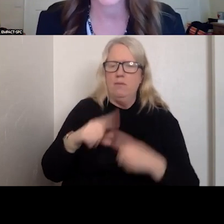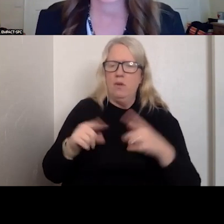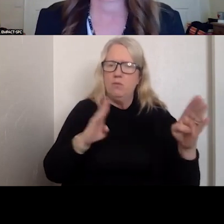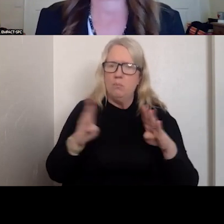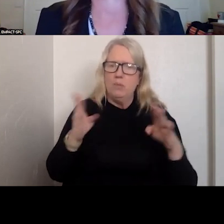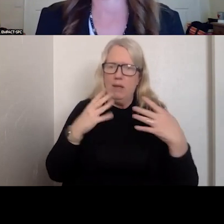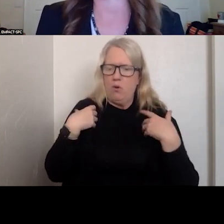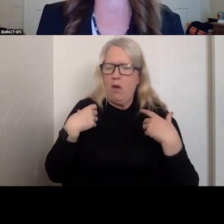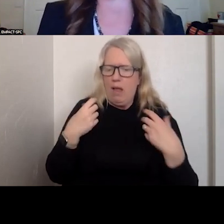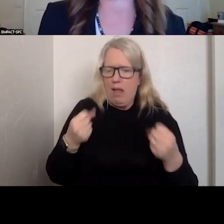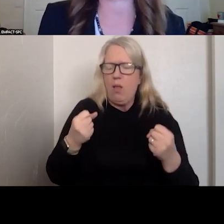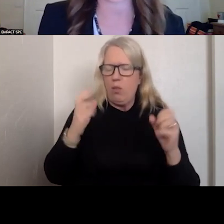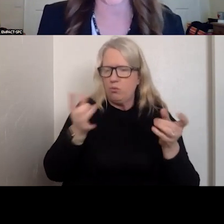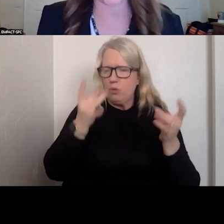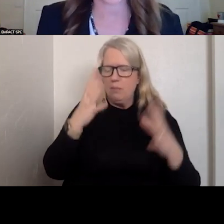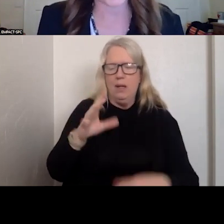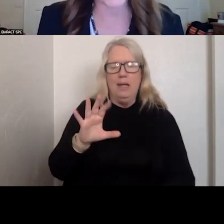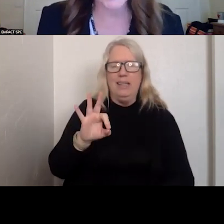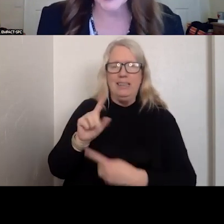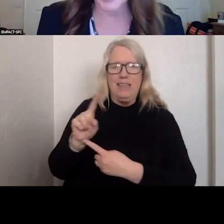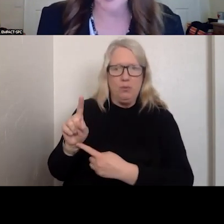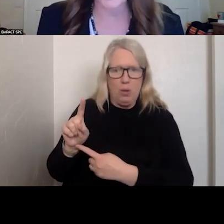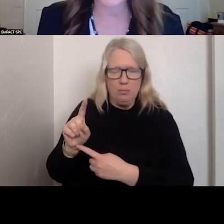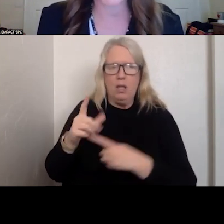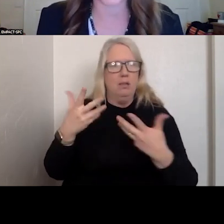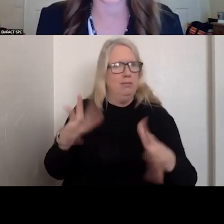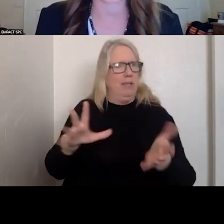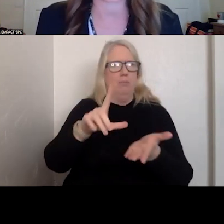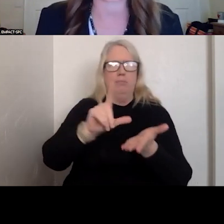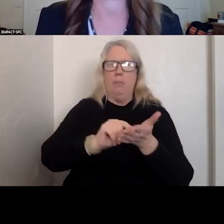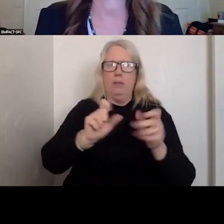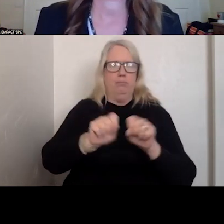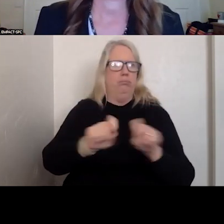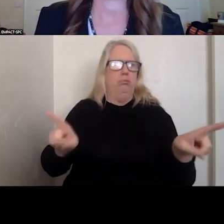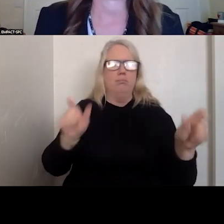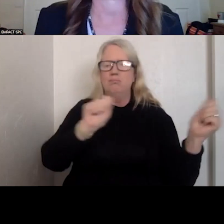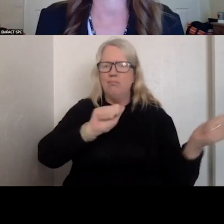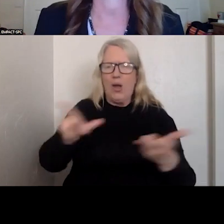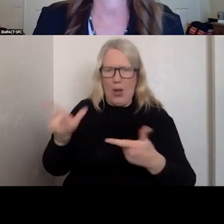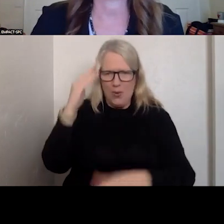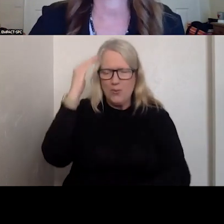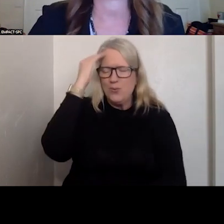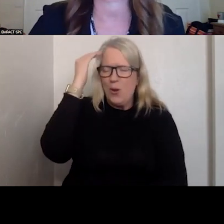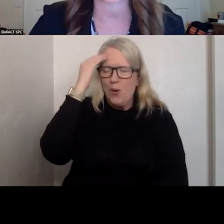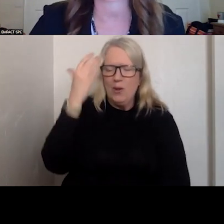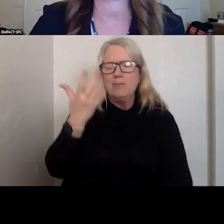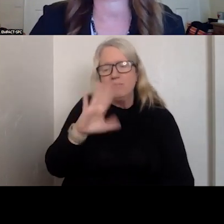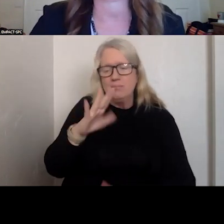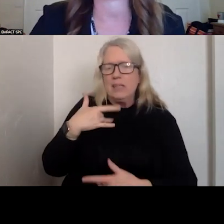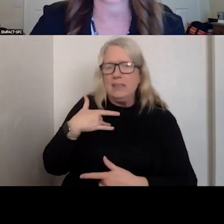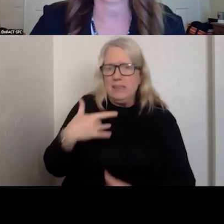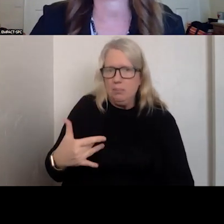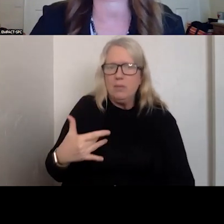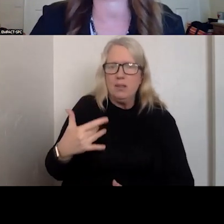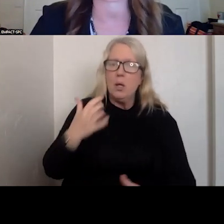911 IS A WELL KNOWN NUMBERS AND THAT IS WHAT PEOPLE CALL WHEN